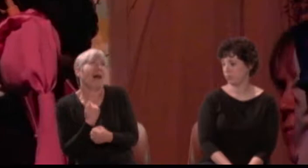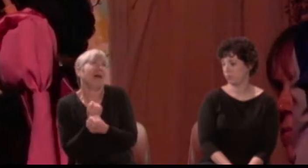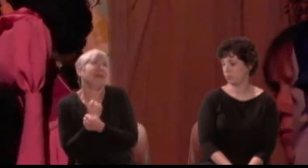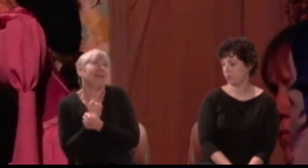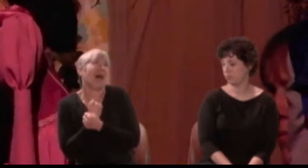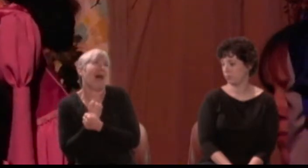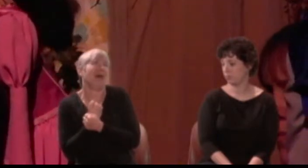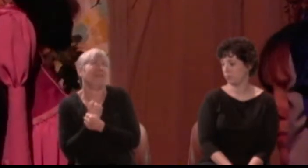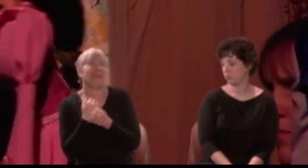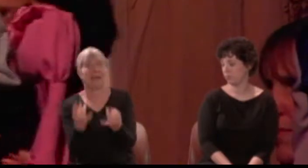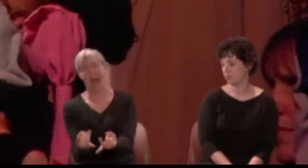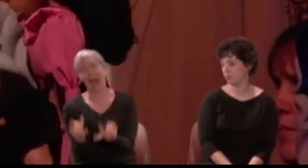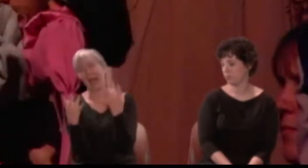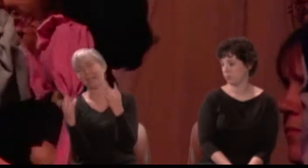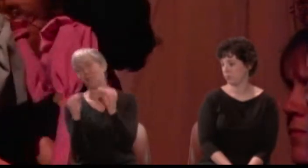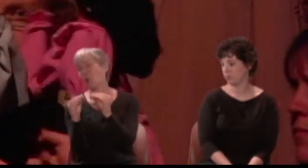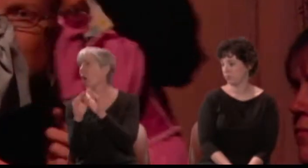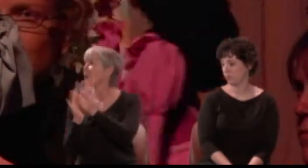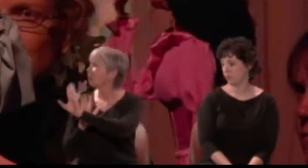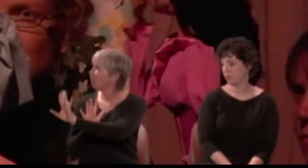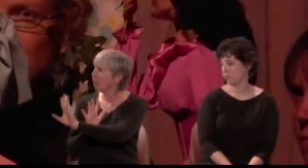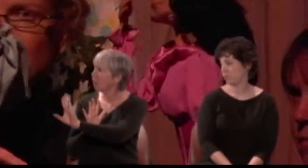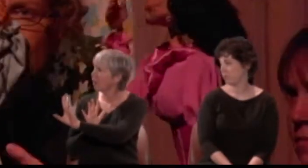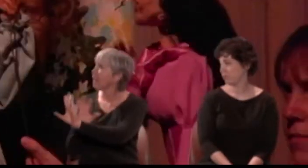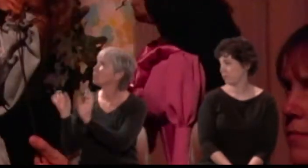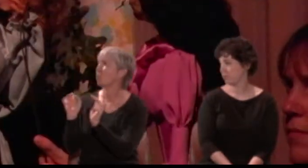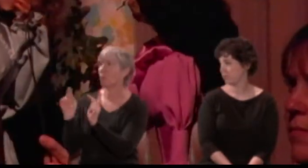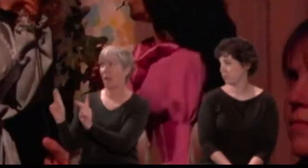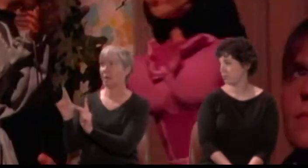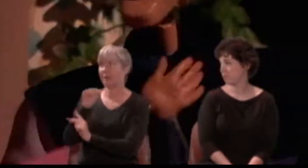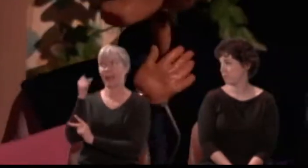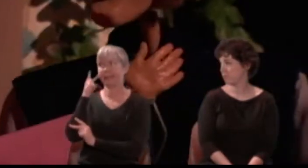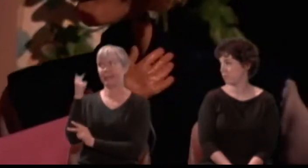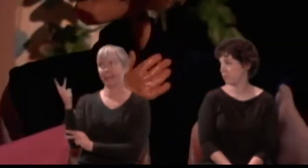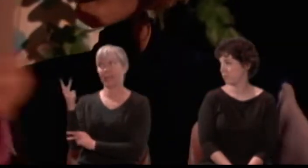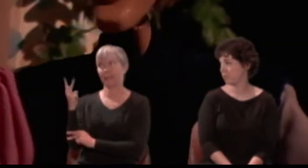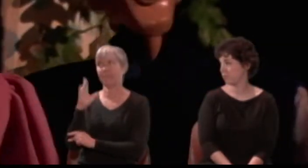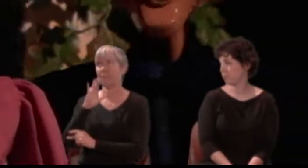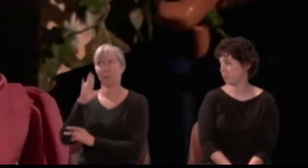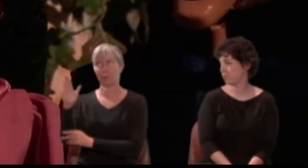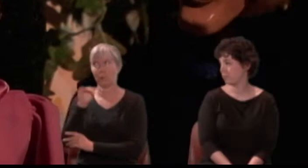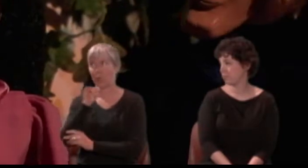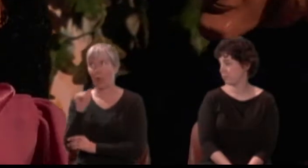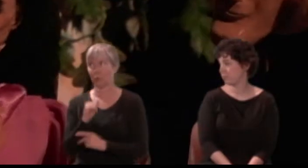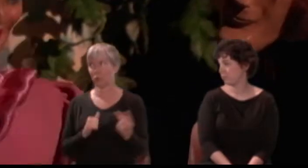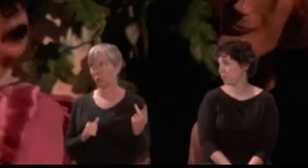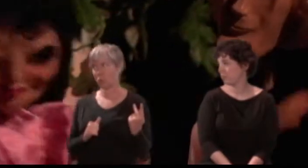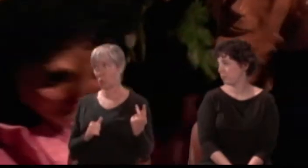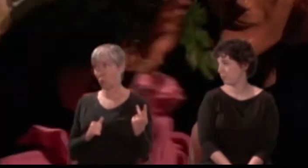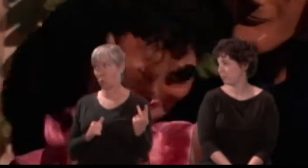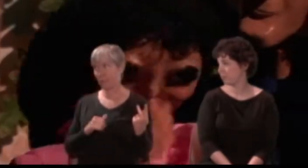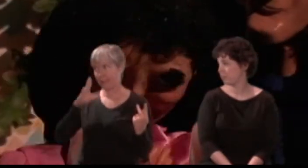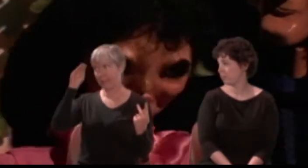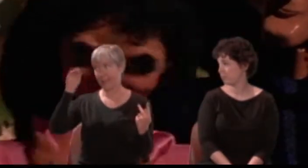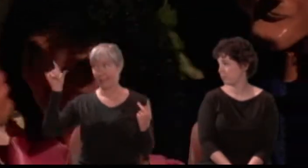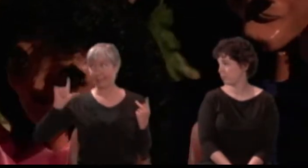Hermia: Take comfort, he no more shall see my face. Lysander and myself will fly this place.